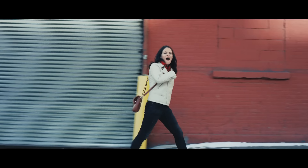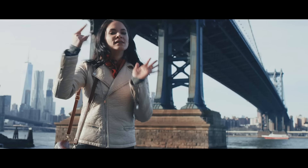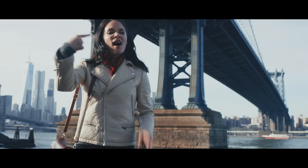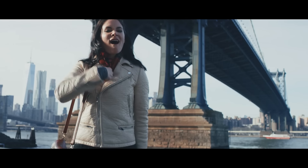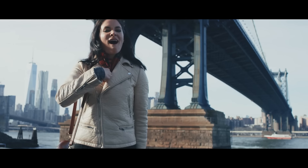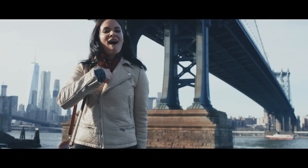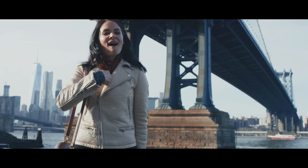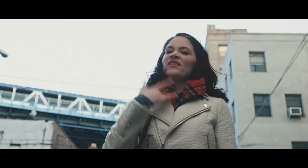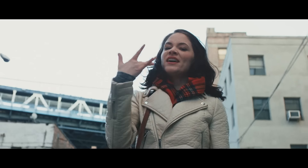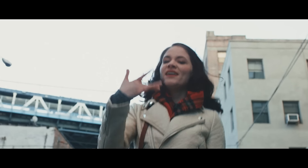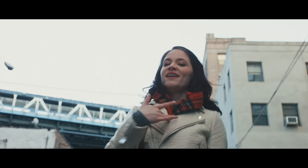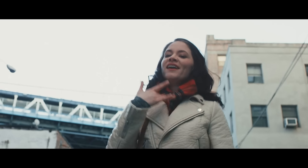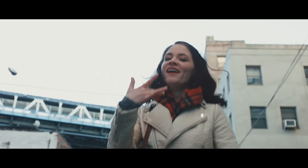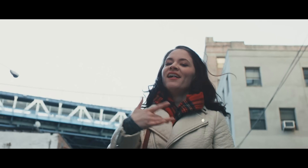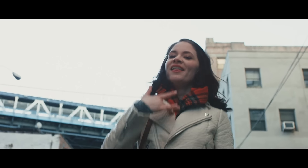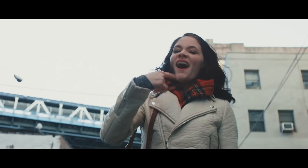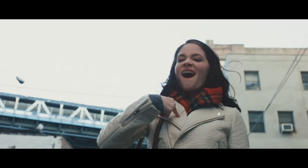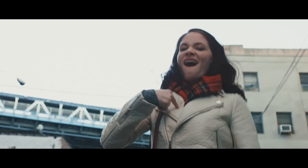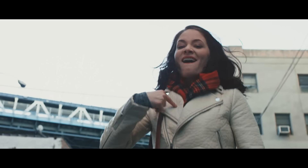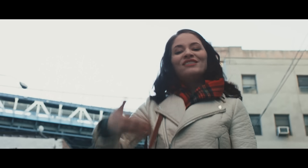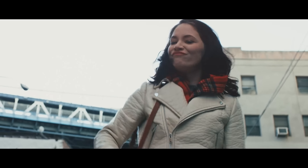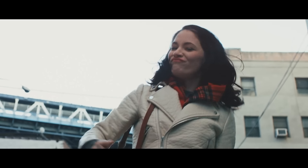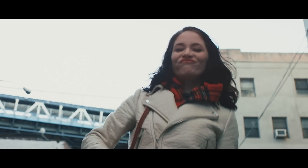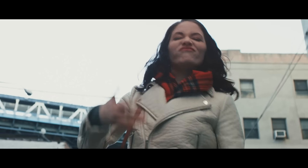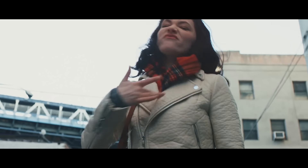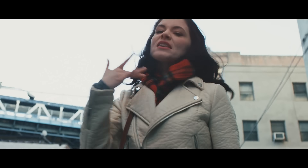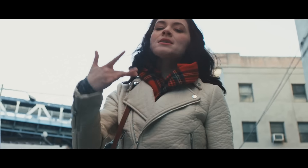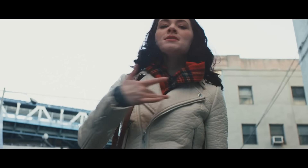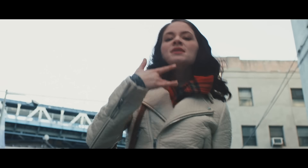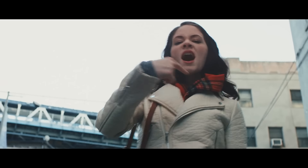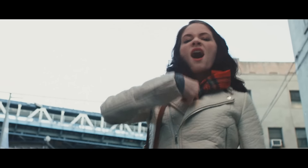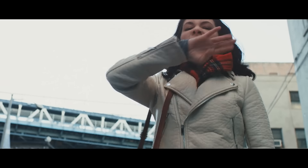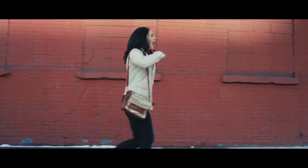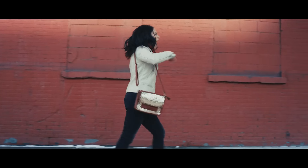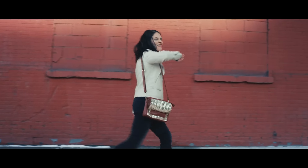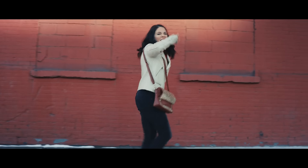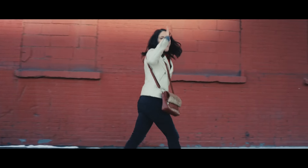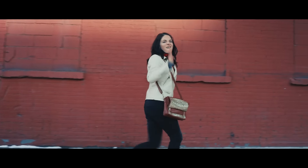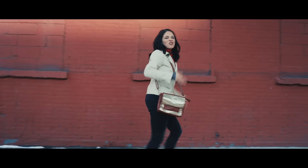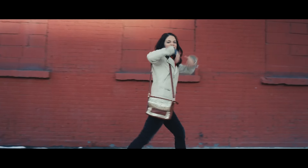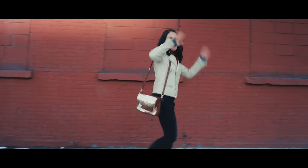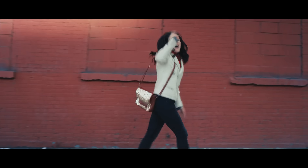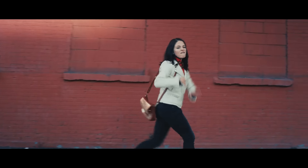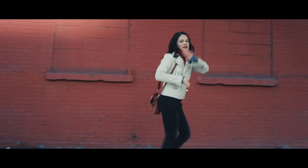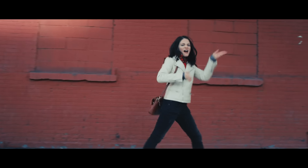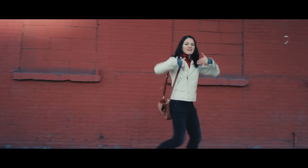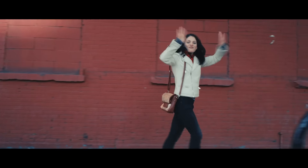I GOT THIS FEELING I AIN'T NEVER GIVING UP I AIN'T NEVER EVER, I AIN'T NEVER EVER